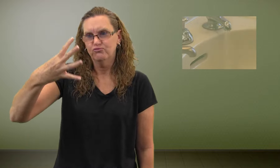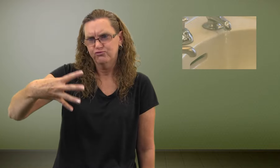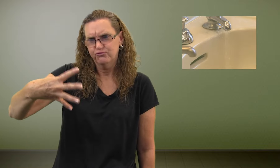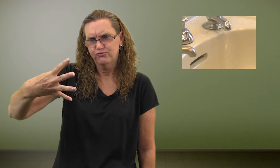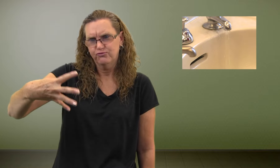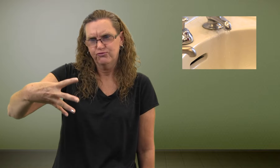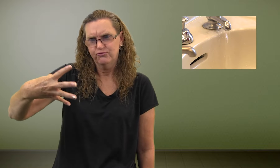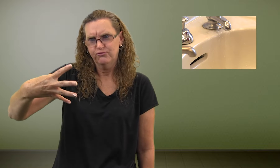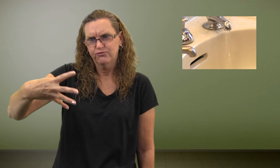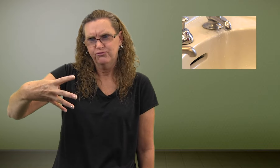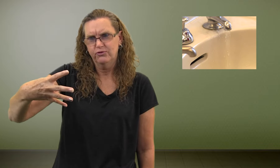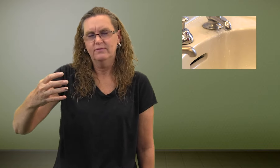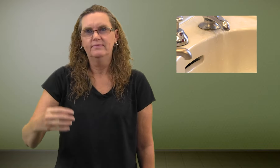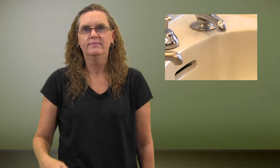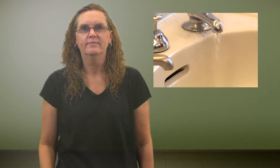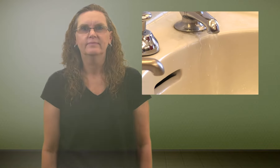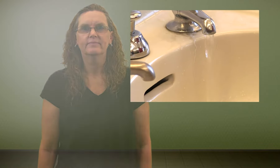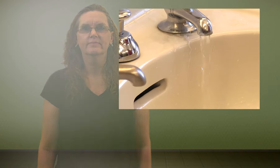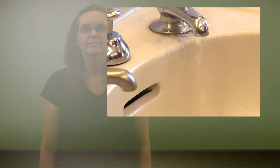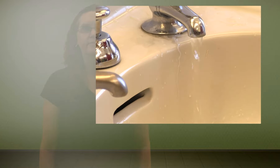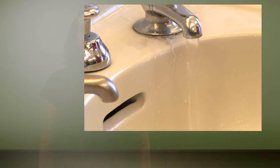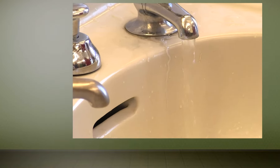Running water.